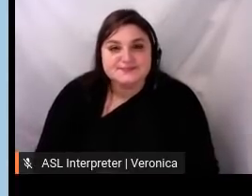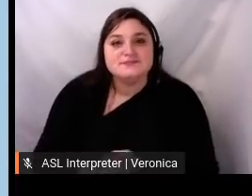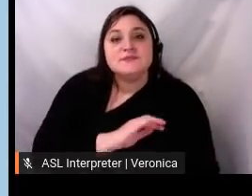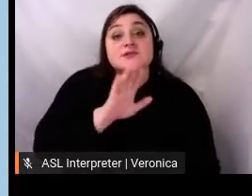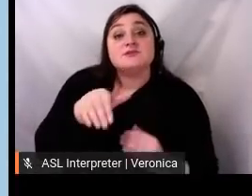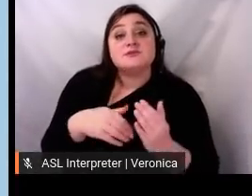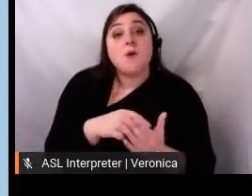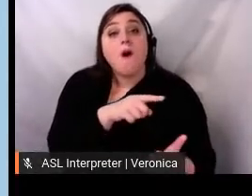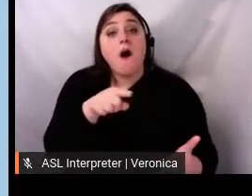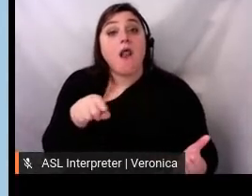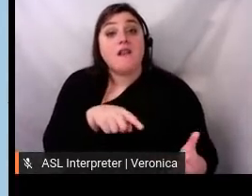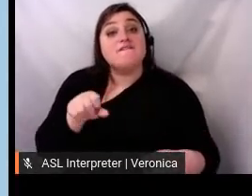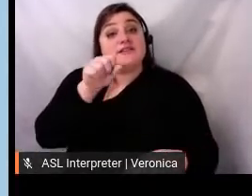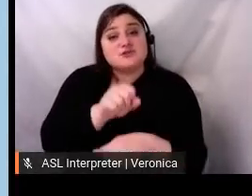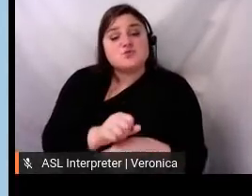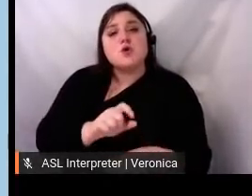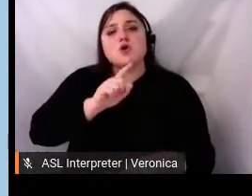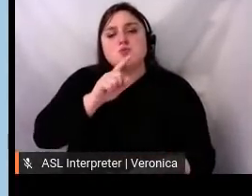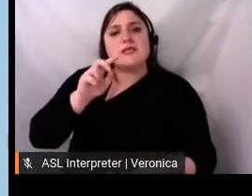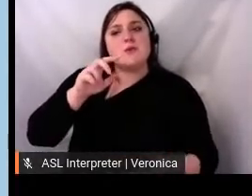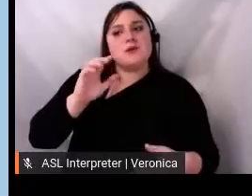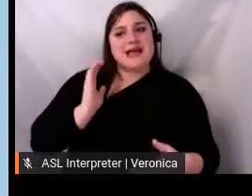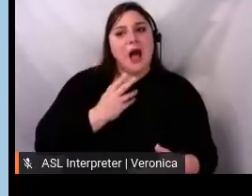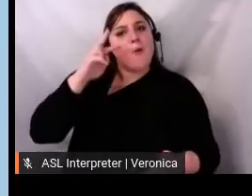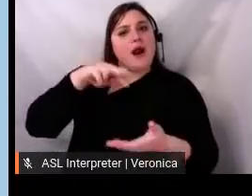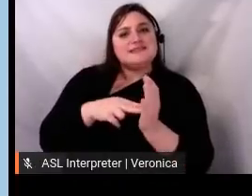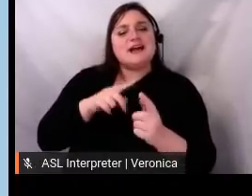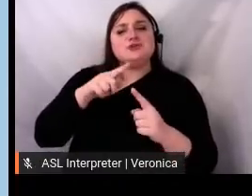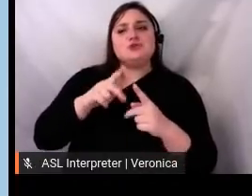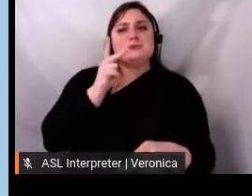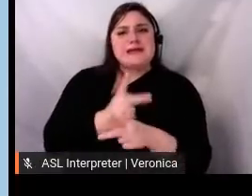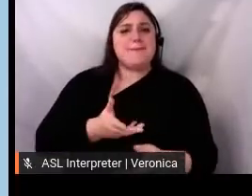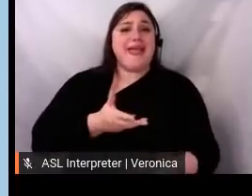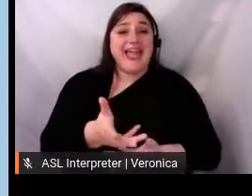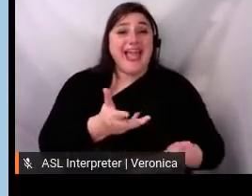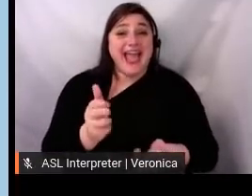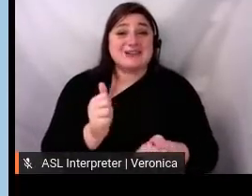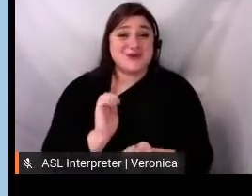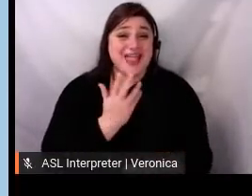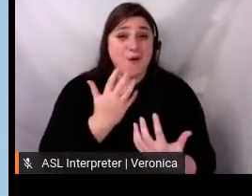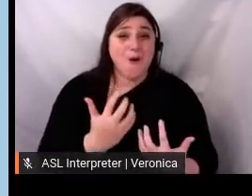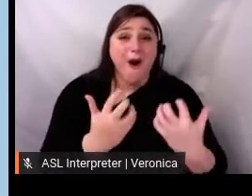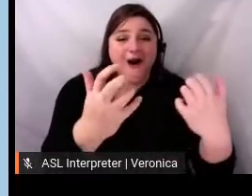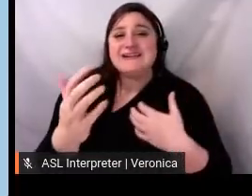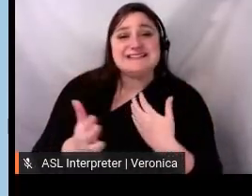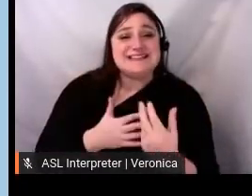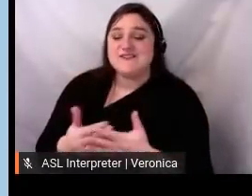intermission has really paid off. In August, we kicked off a successful gift